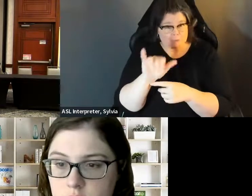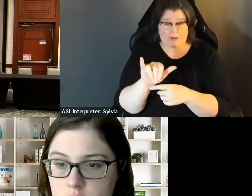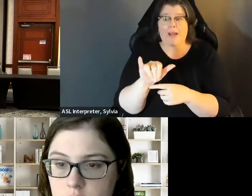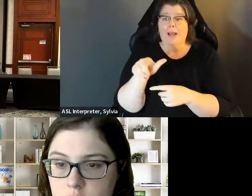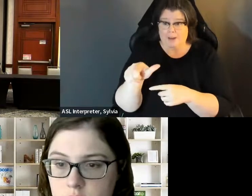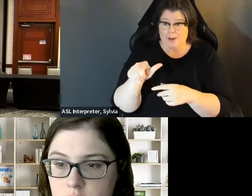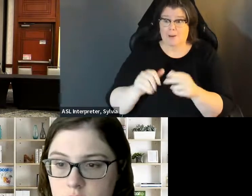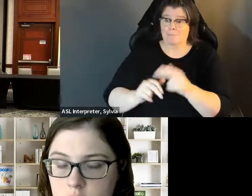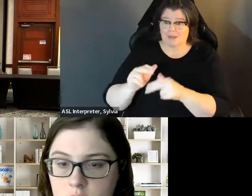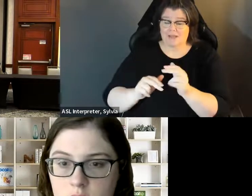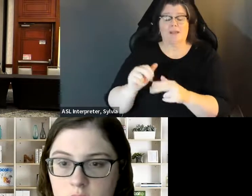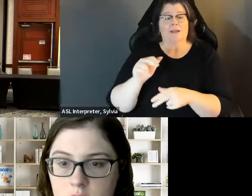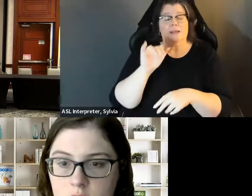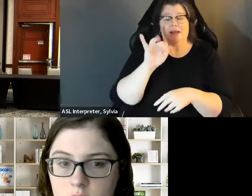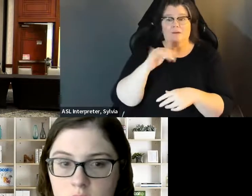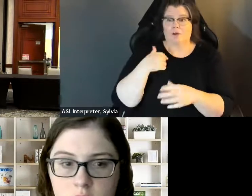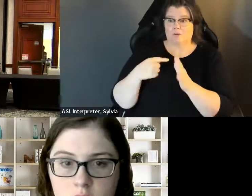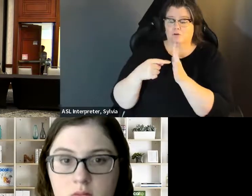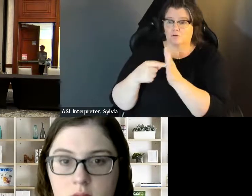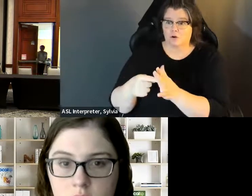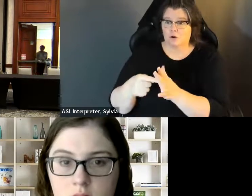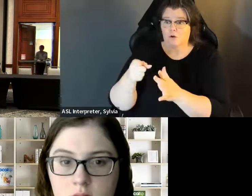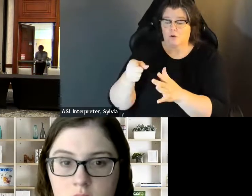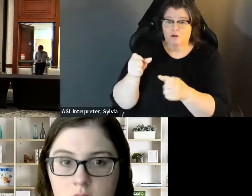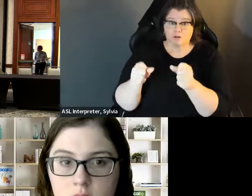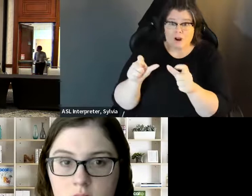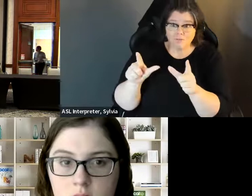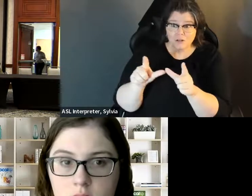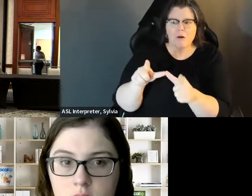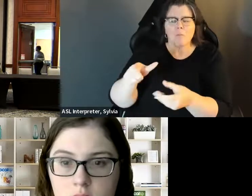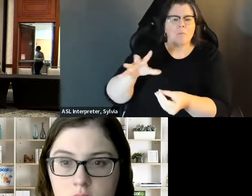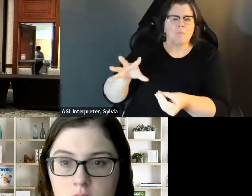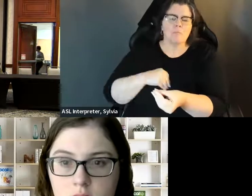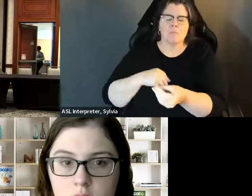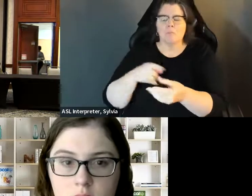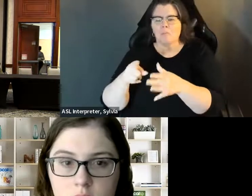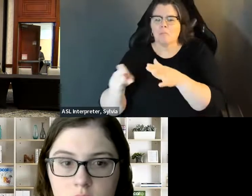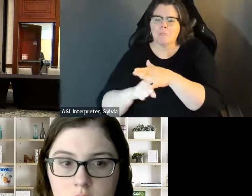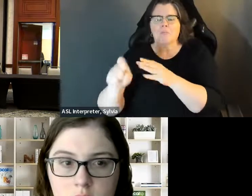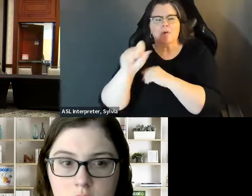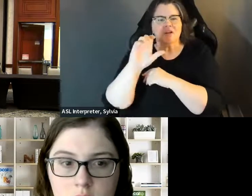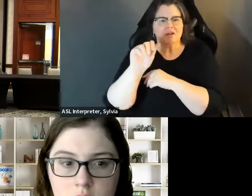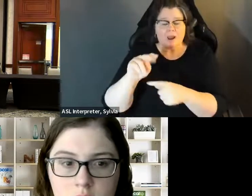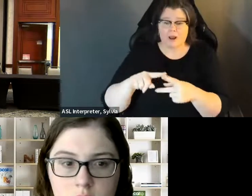They are able to scan a driver's license. city of -- various cities, various county buildings, they are able to scan a driver's license, but if you give them Okay.